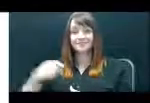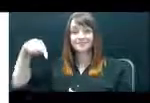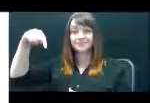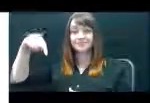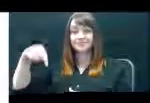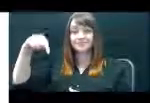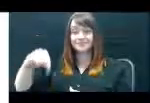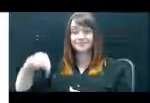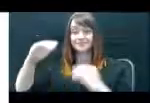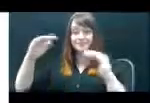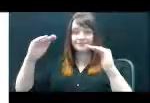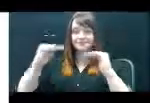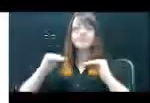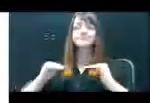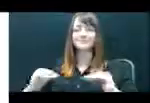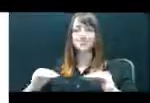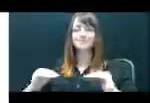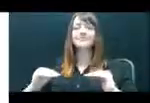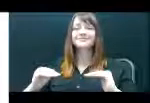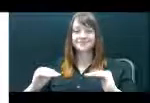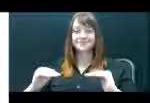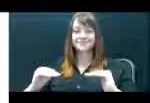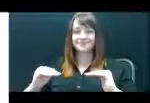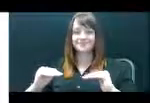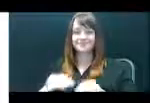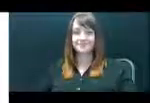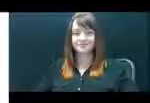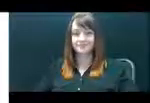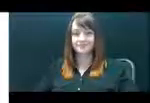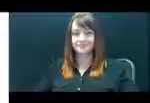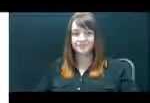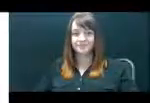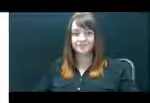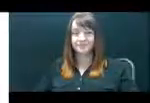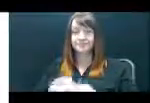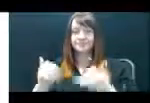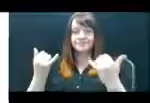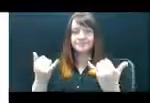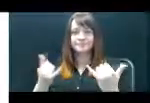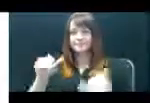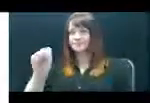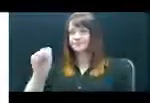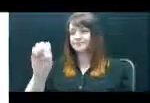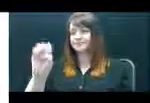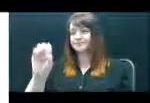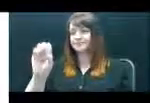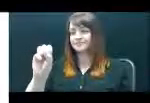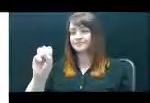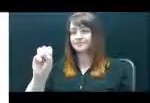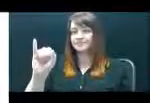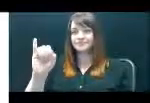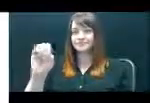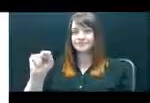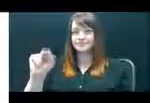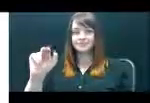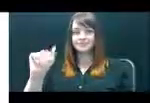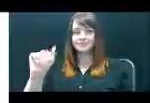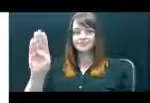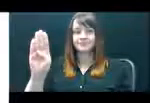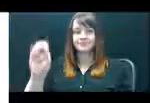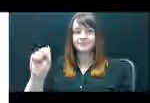next field. This is the Session Abstract field. You should type an abstract of your topic